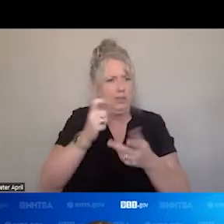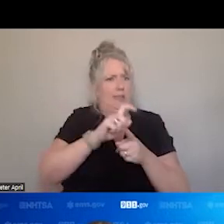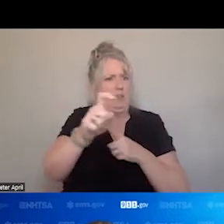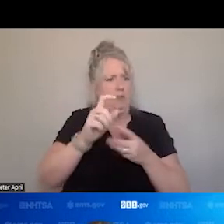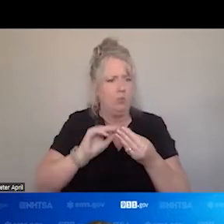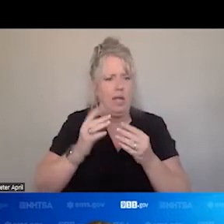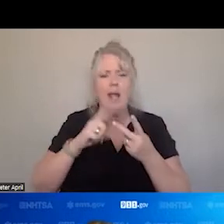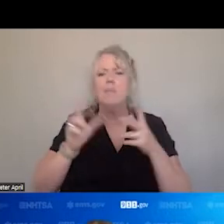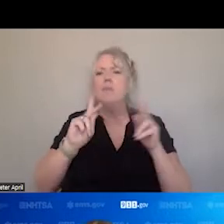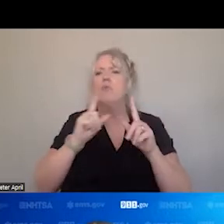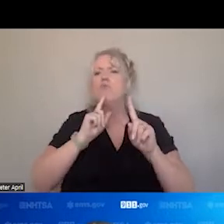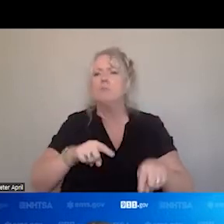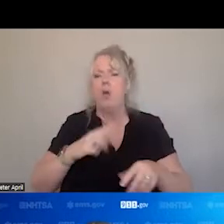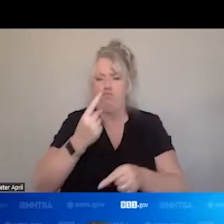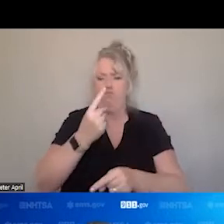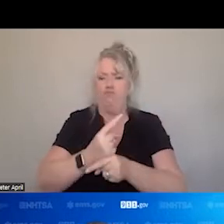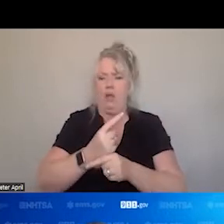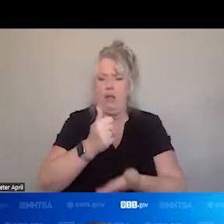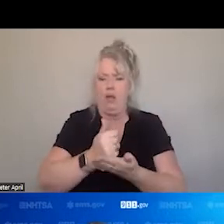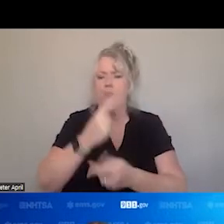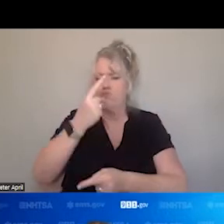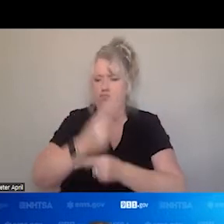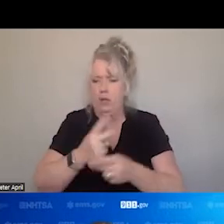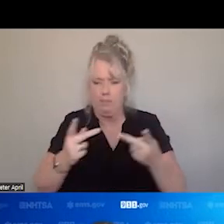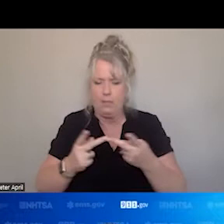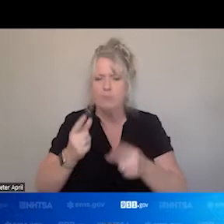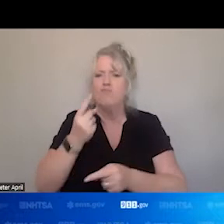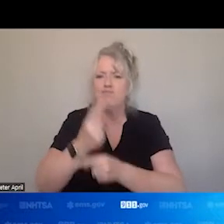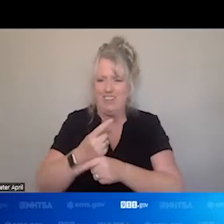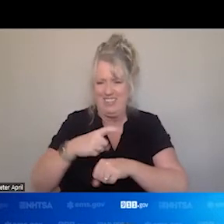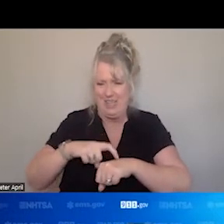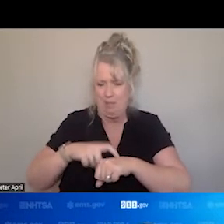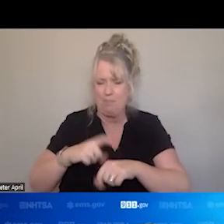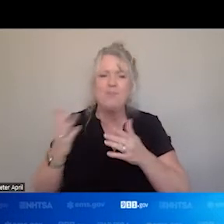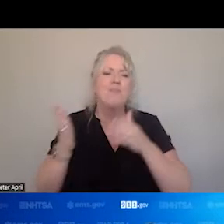RESPOND. THE RIGHT HELP AT THE RIGHT PLACE AT THE RIGHT TIME. NEXT SLIDE, PLEASE. SO,